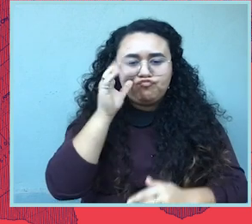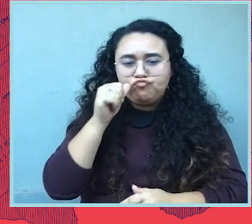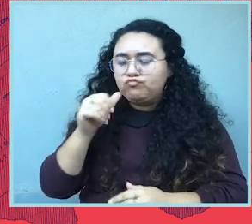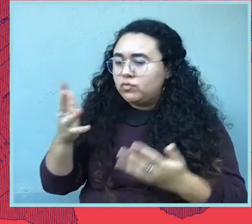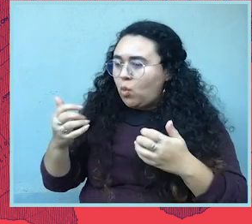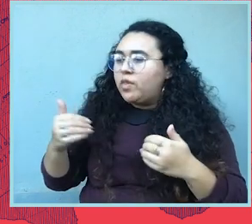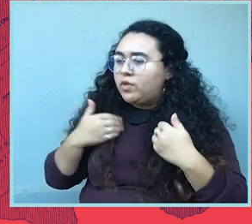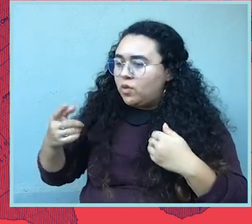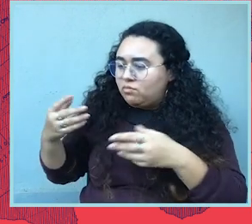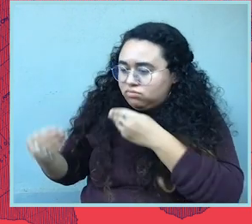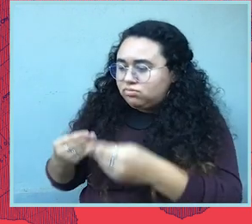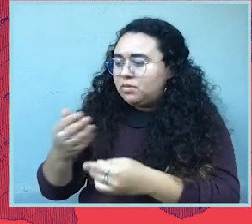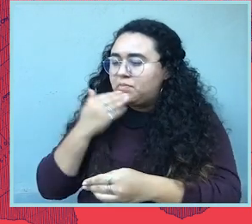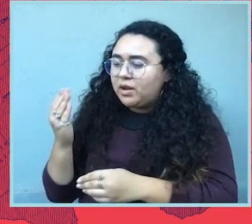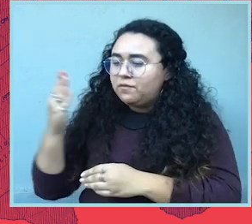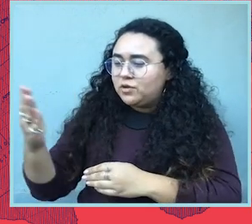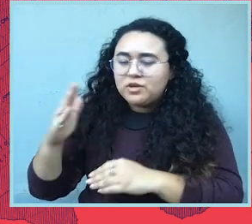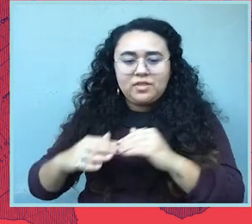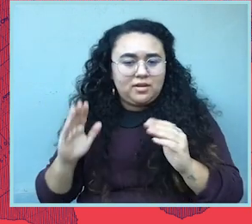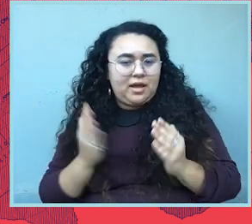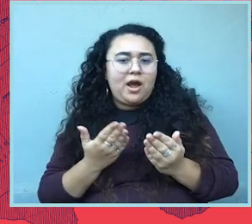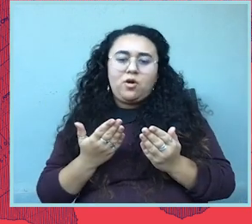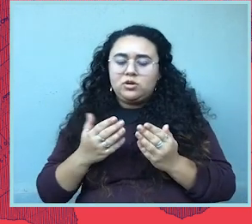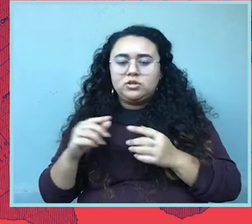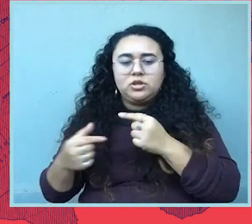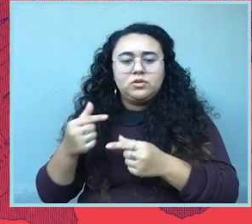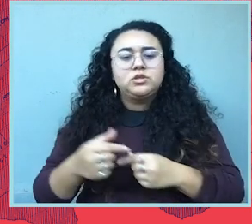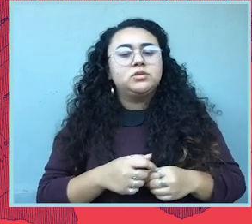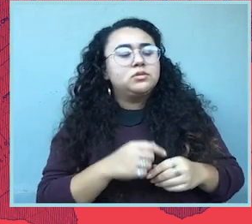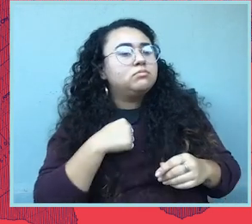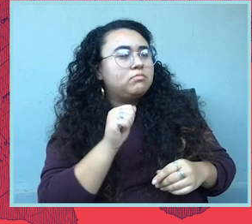Wanting for our children and our youth to have a better future than our generation did.